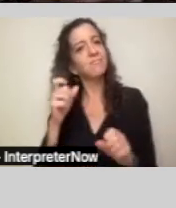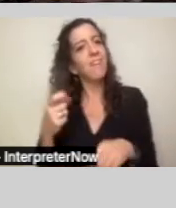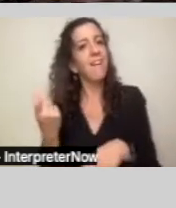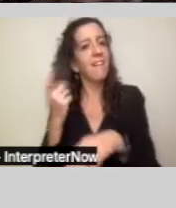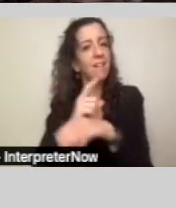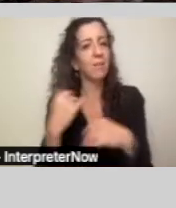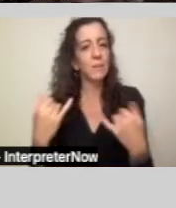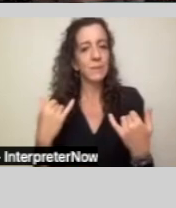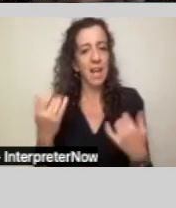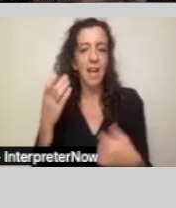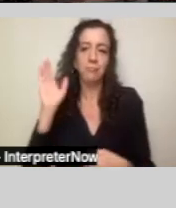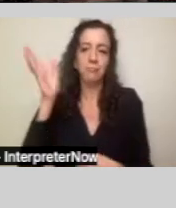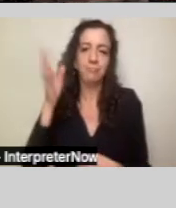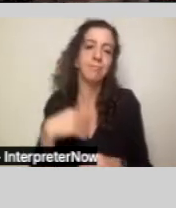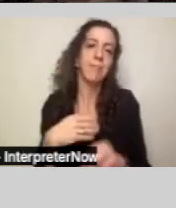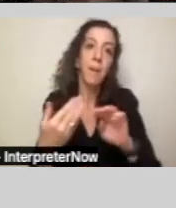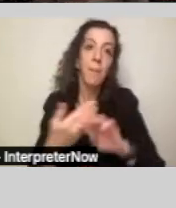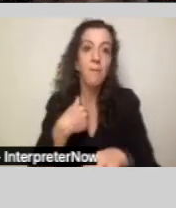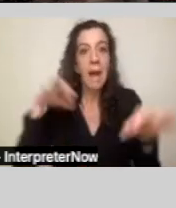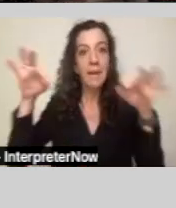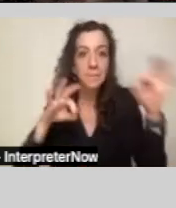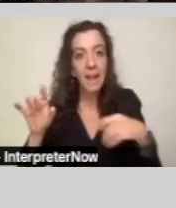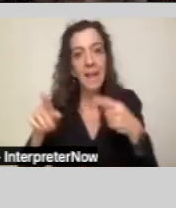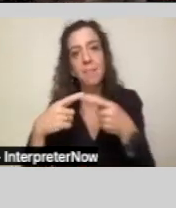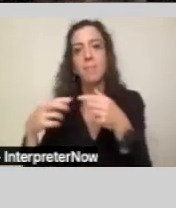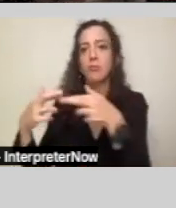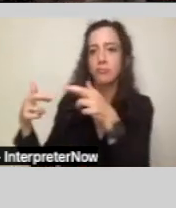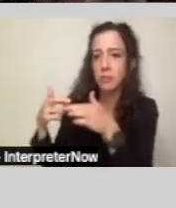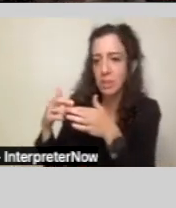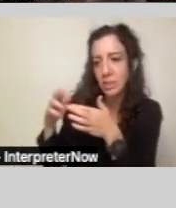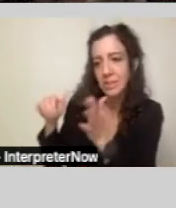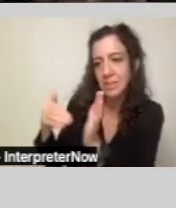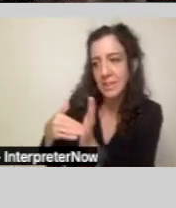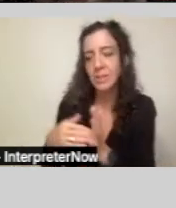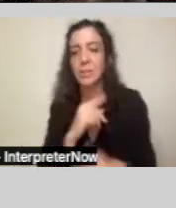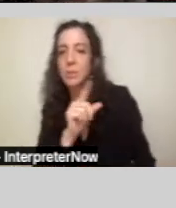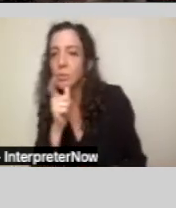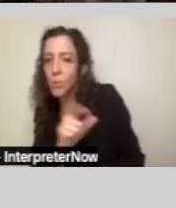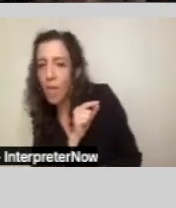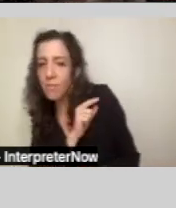Before we jump into things like regional center eligibility and the types of services that